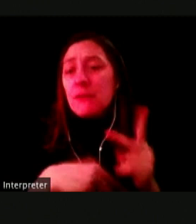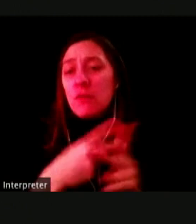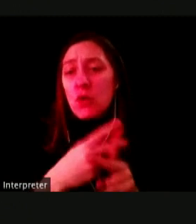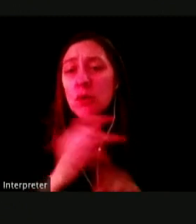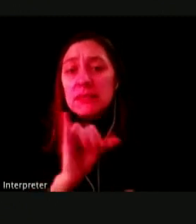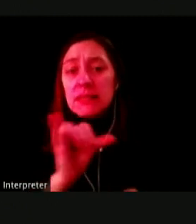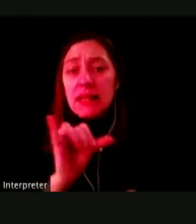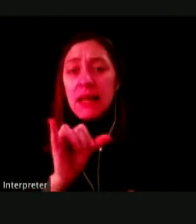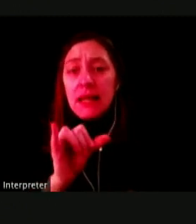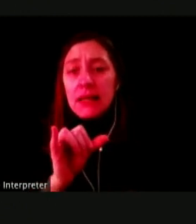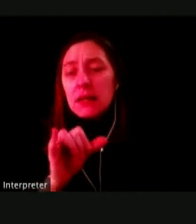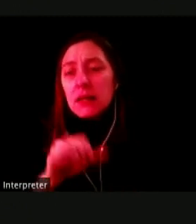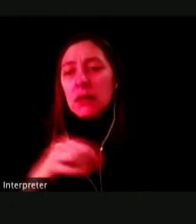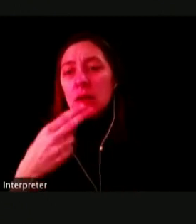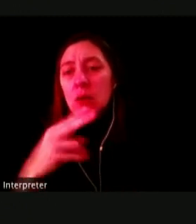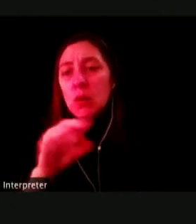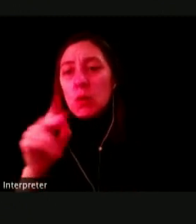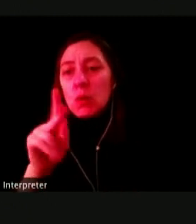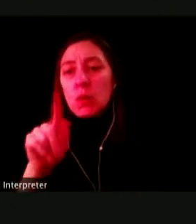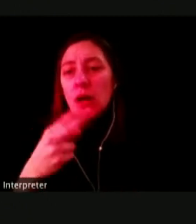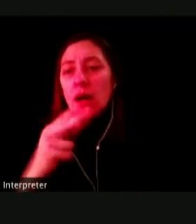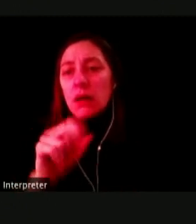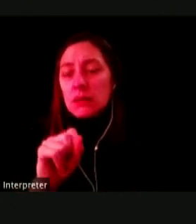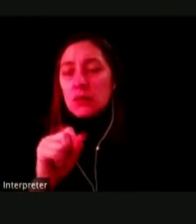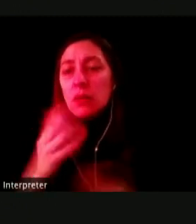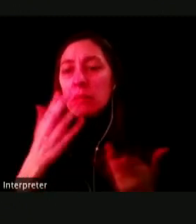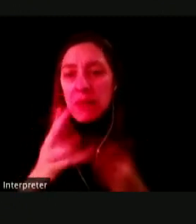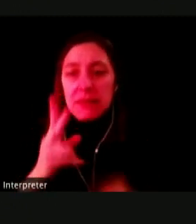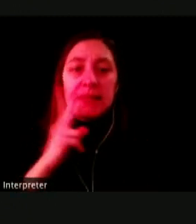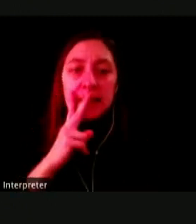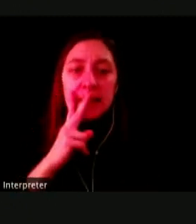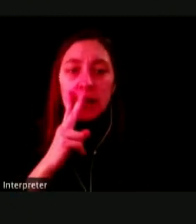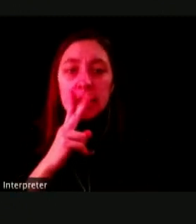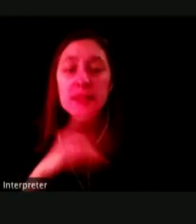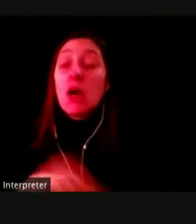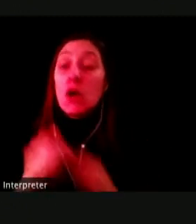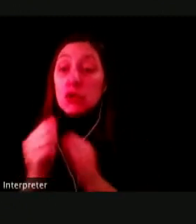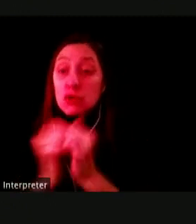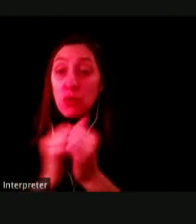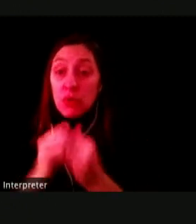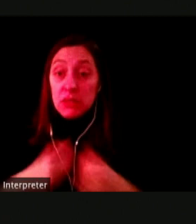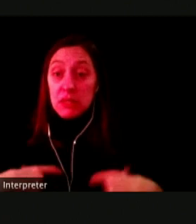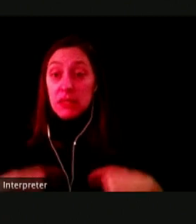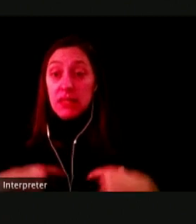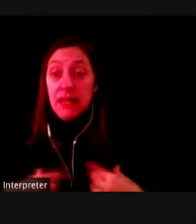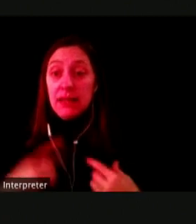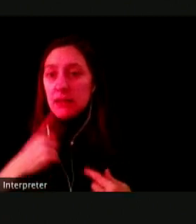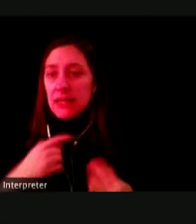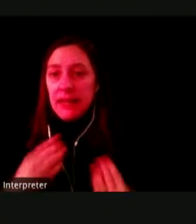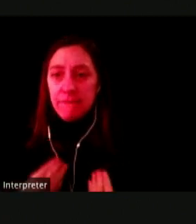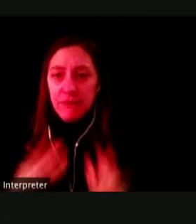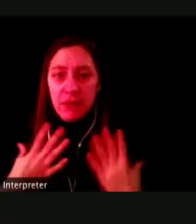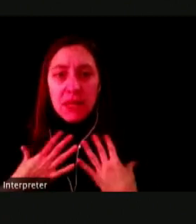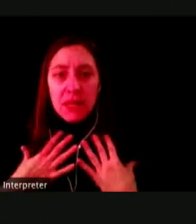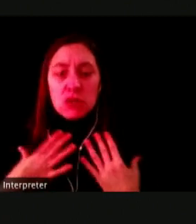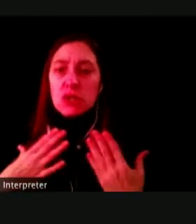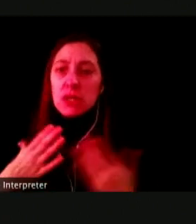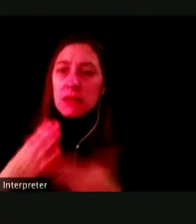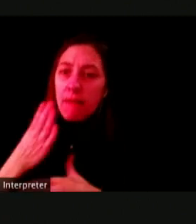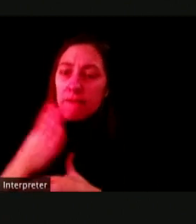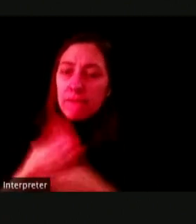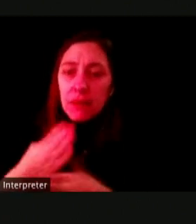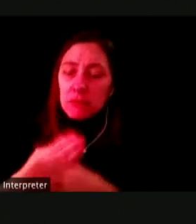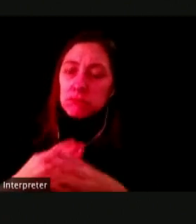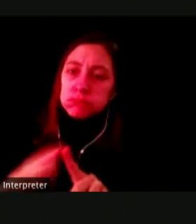AND IN SPORTS, VAPING MAY LEAD TO IRRITATION IN THE EFFECTIVE PERFORMANCE.